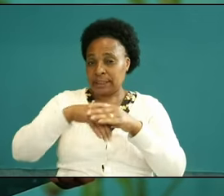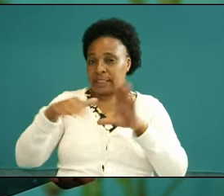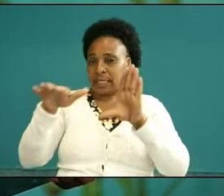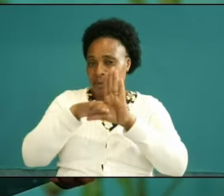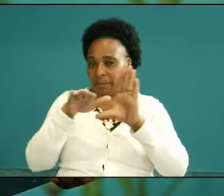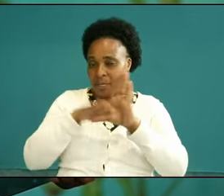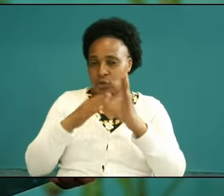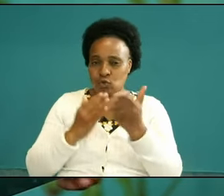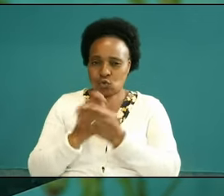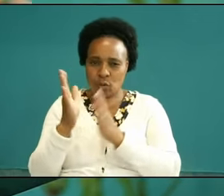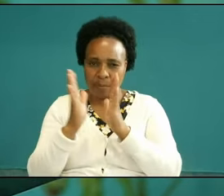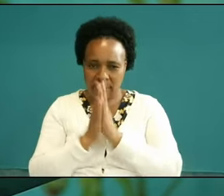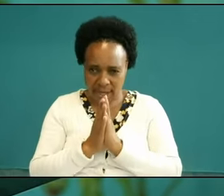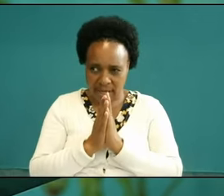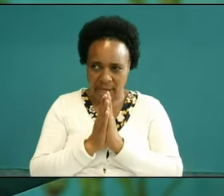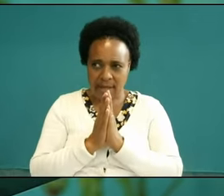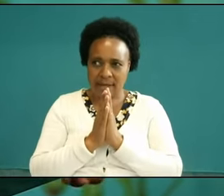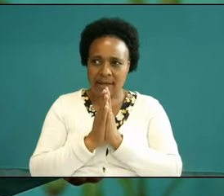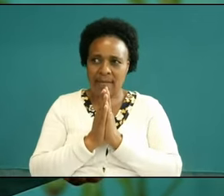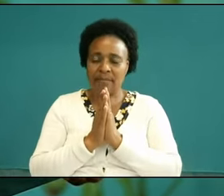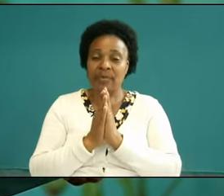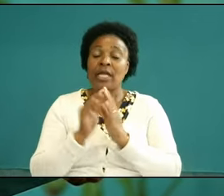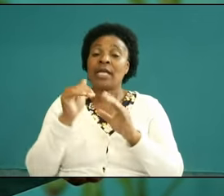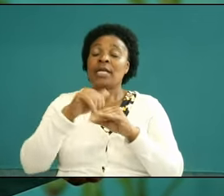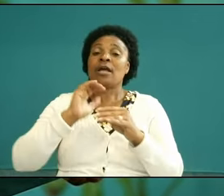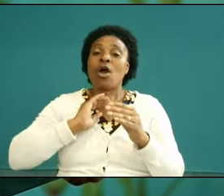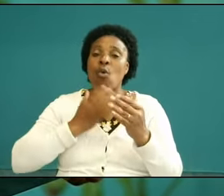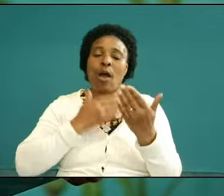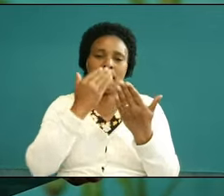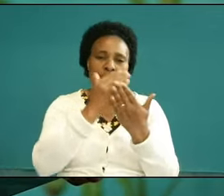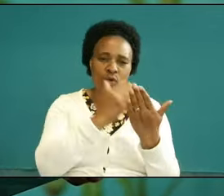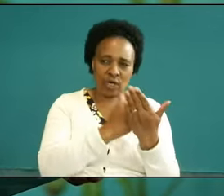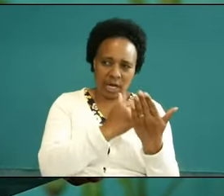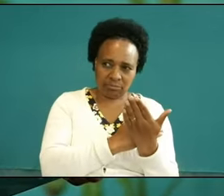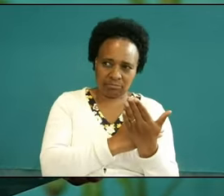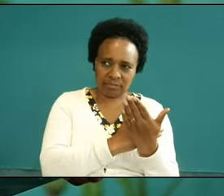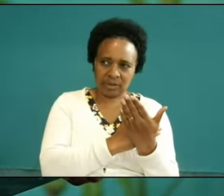prayer and Christian grow as you check in our program for this year the theme and where we are